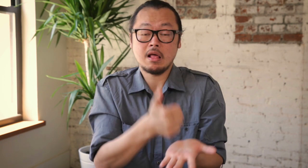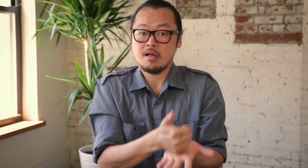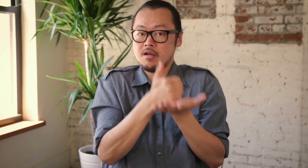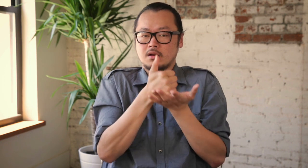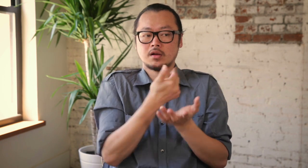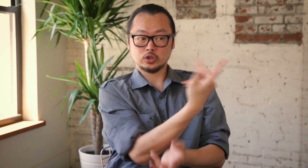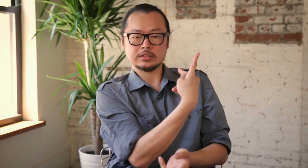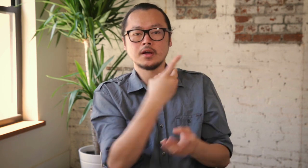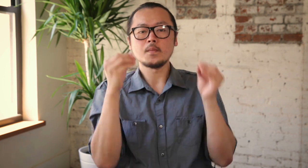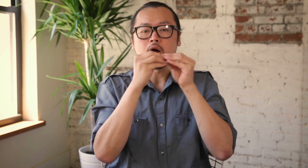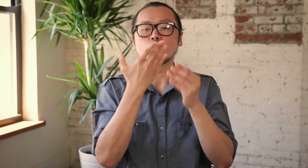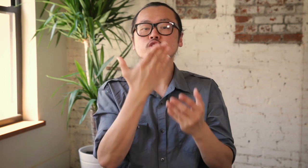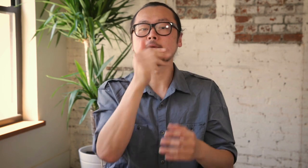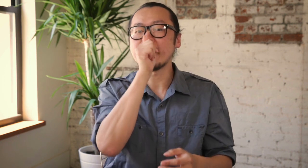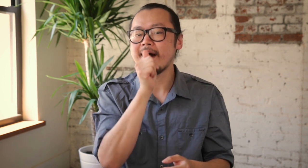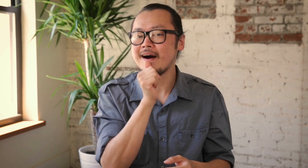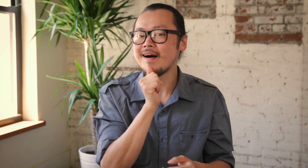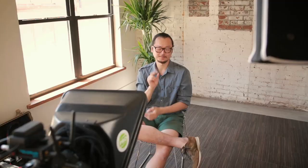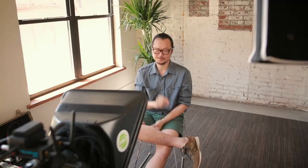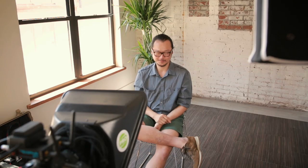The process also teaches patience to both parties.